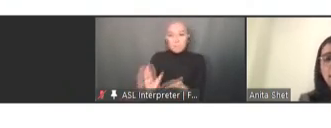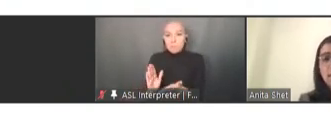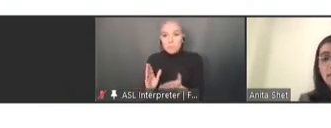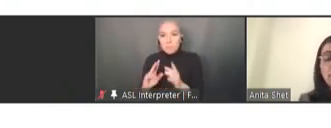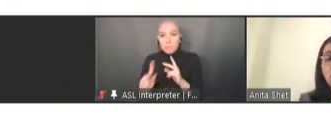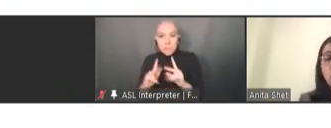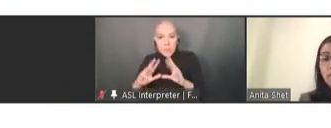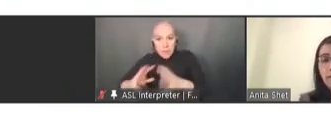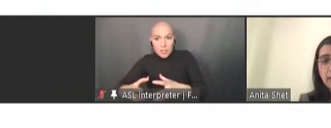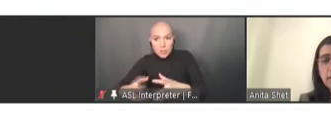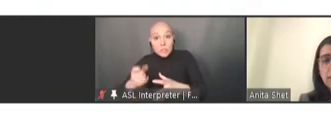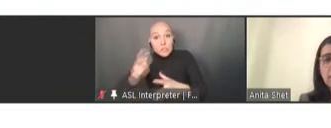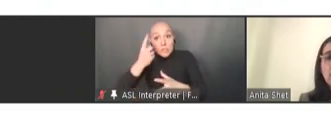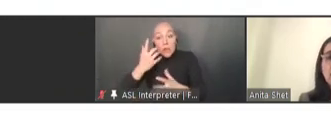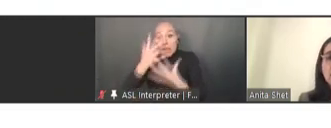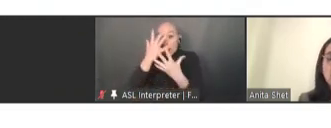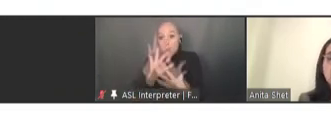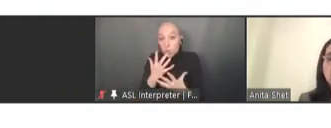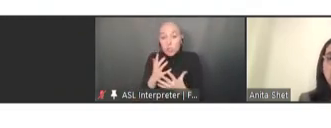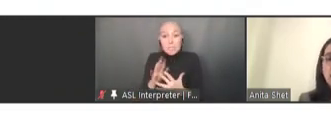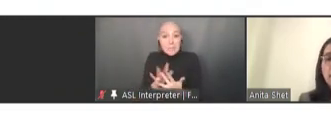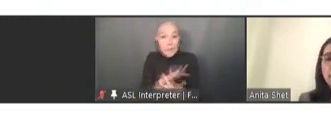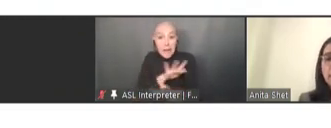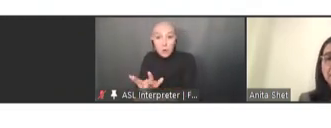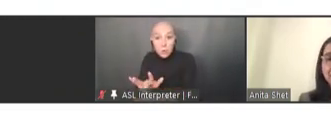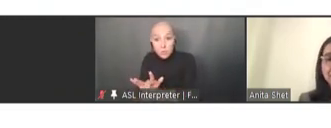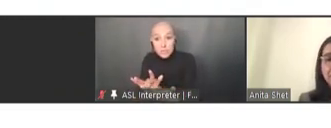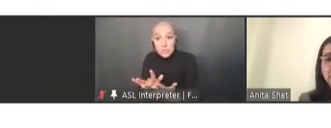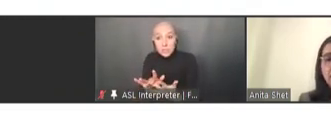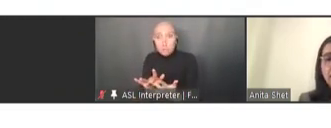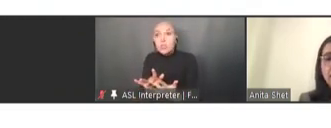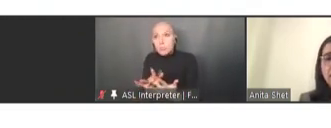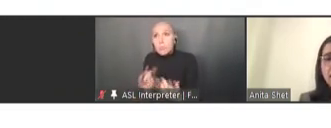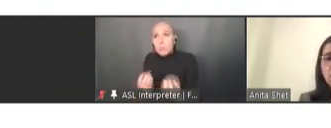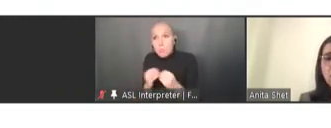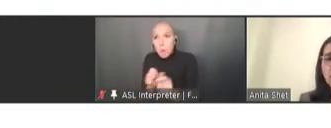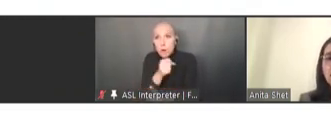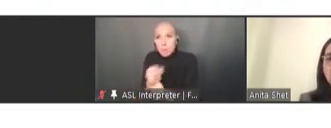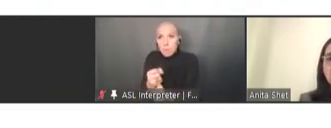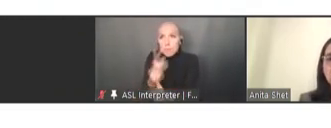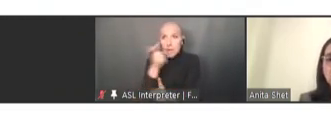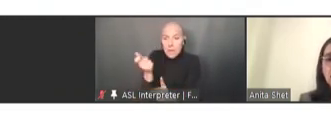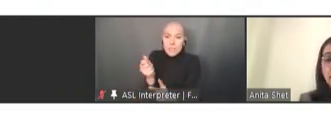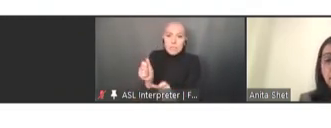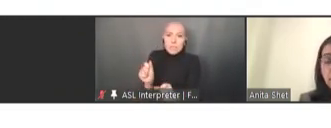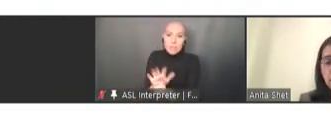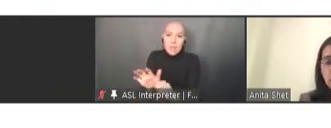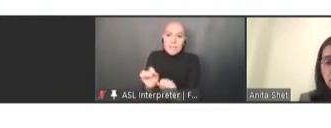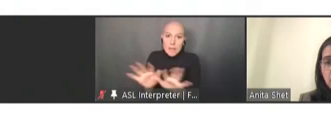even more affected because of the pandemic. The yellow color shows the level of disruption